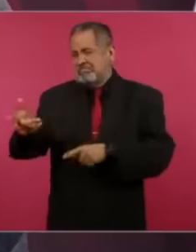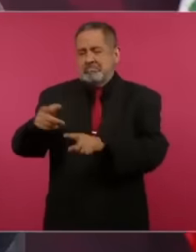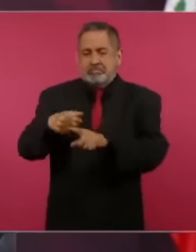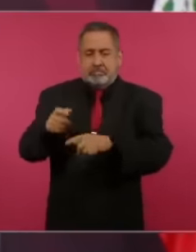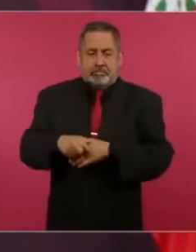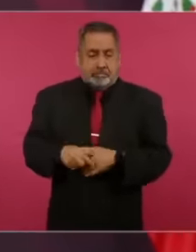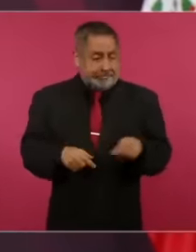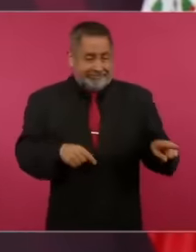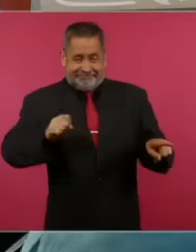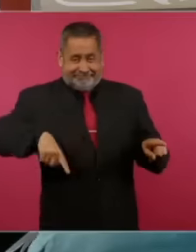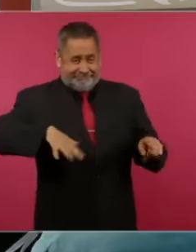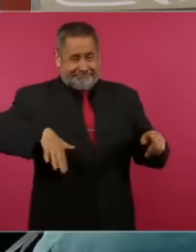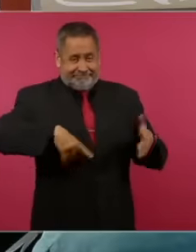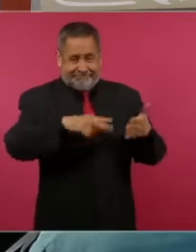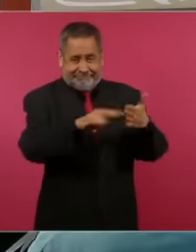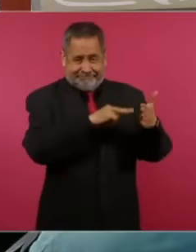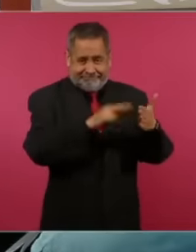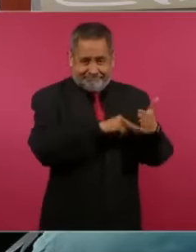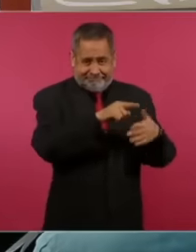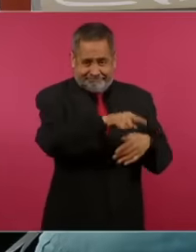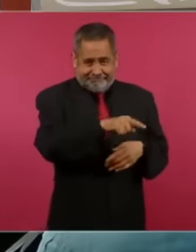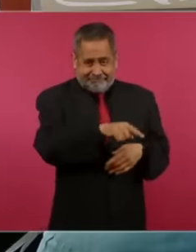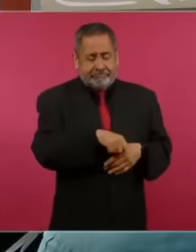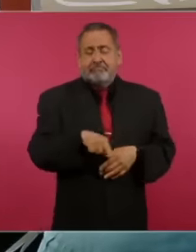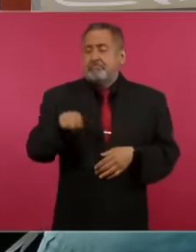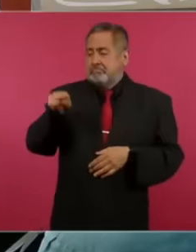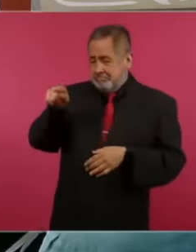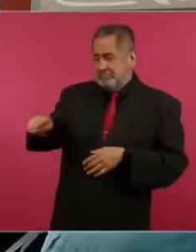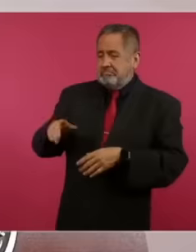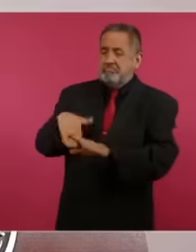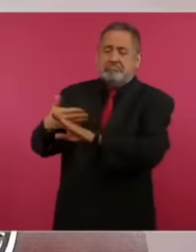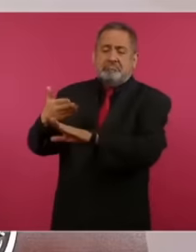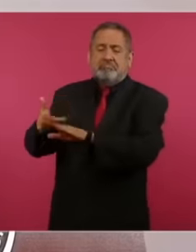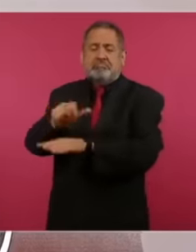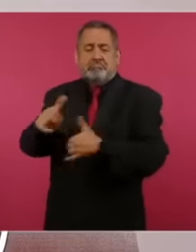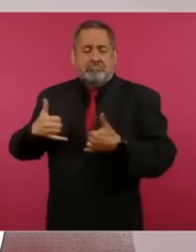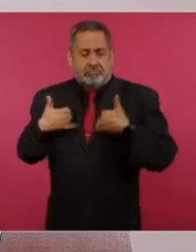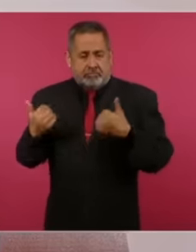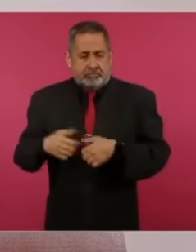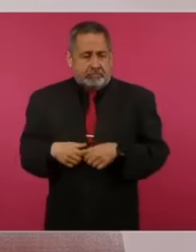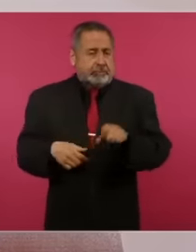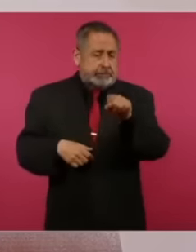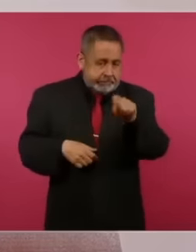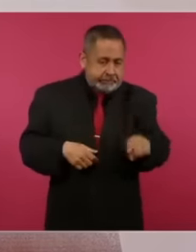and of the signatories also of the study of the